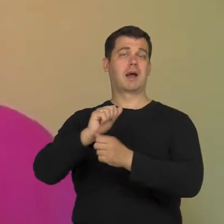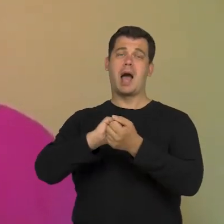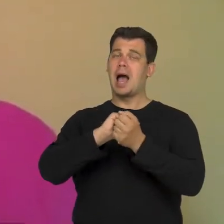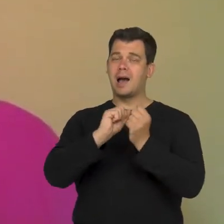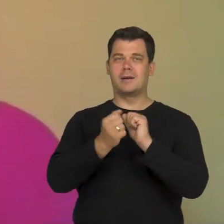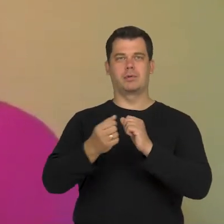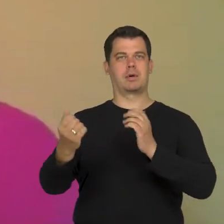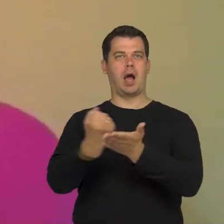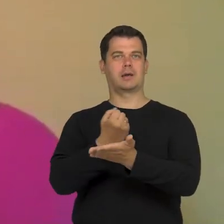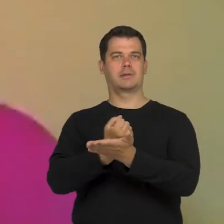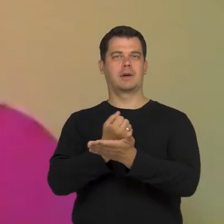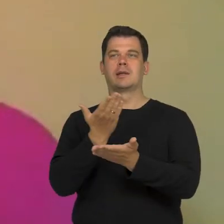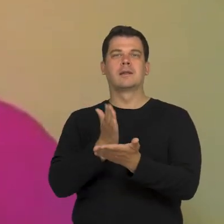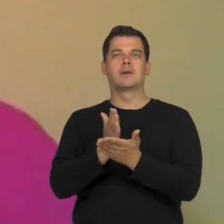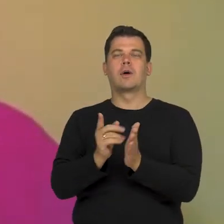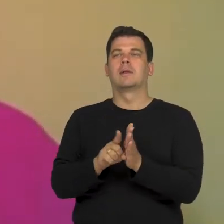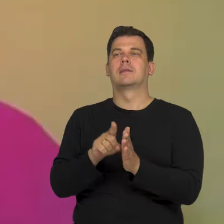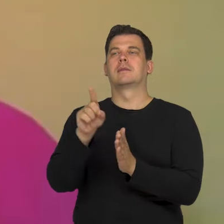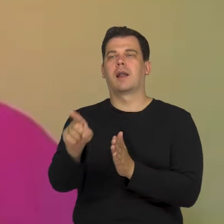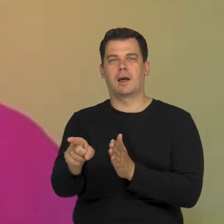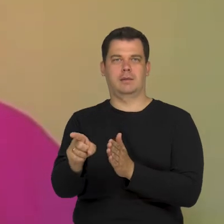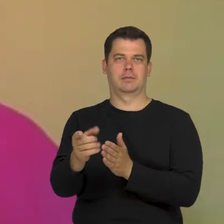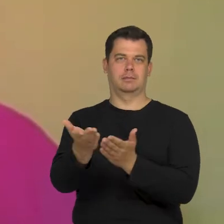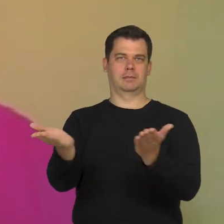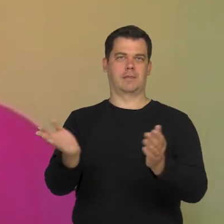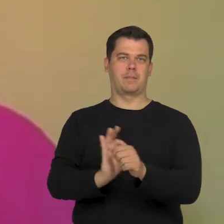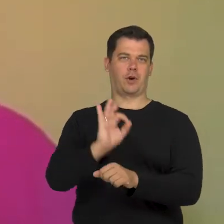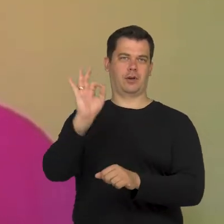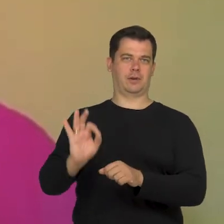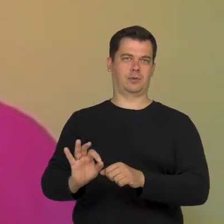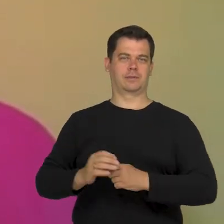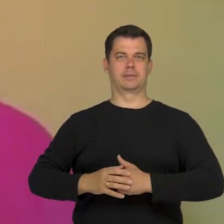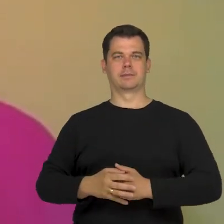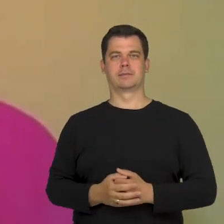Not just beneficiaries of the projects as it's often the case.